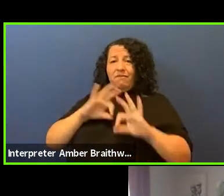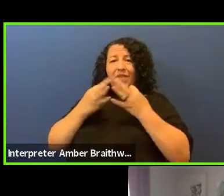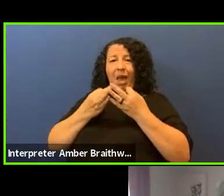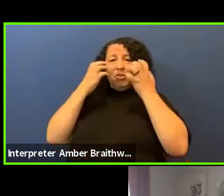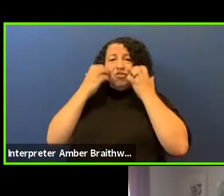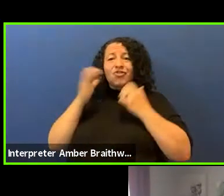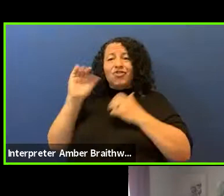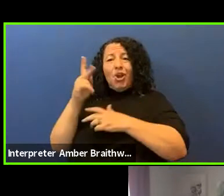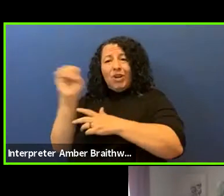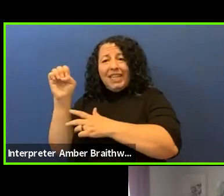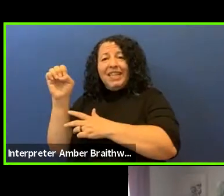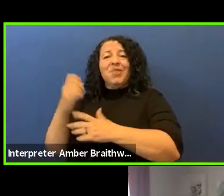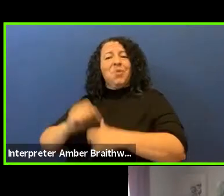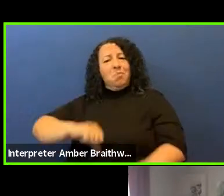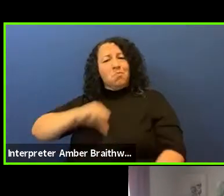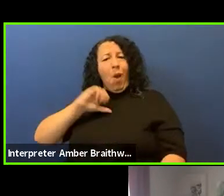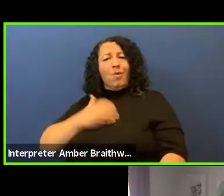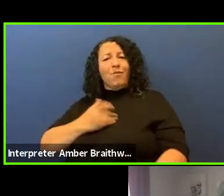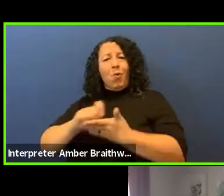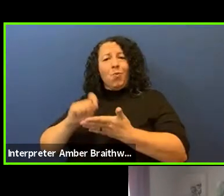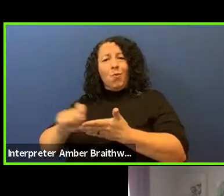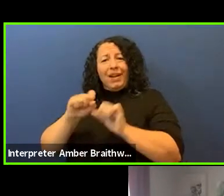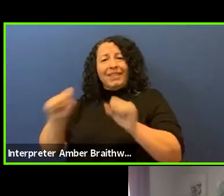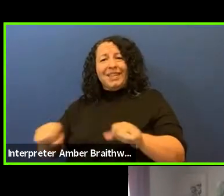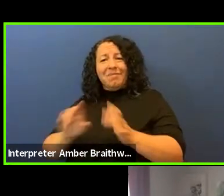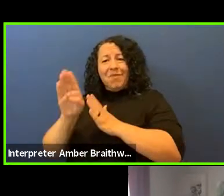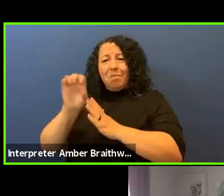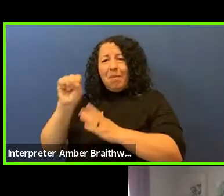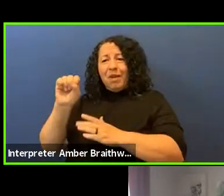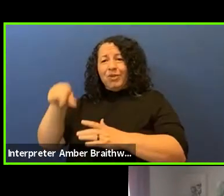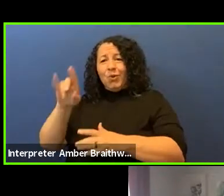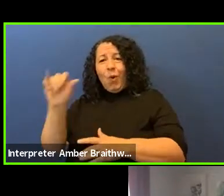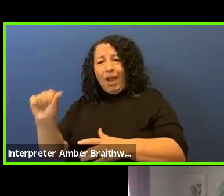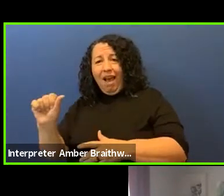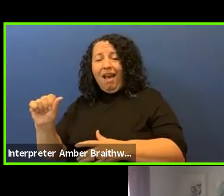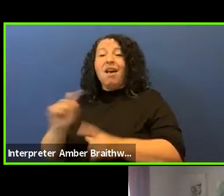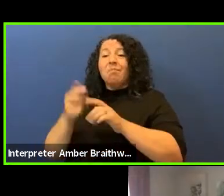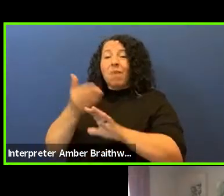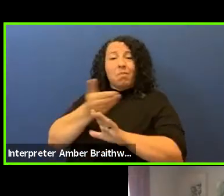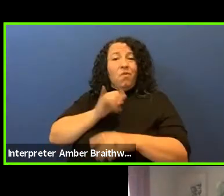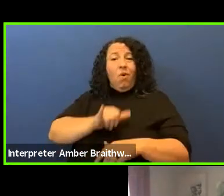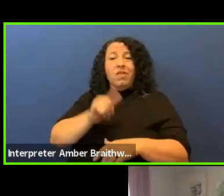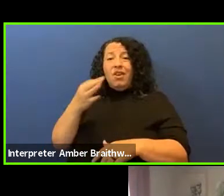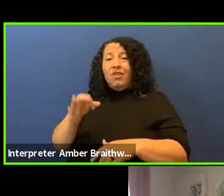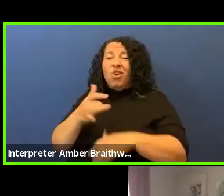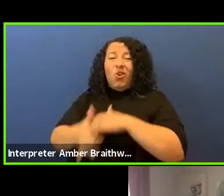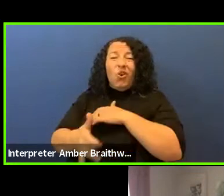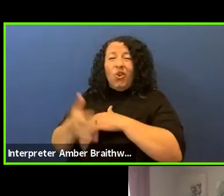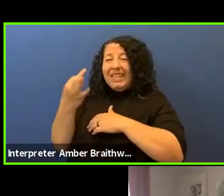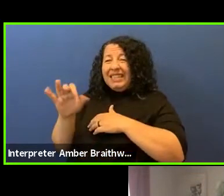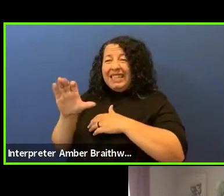writing system that was developed by Sequoia. But before the early 19th century we didn't have a writing system like so